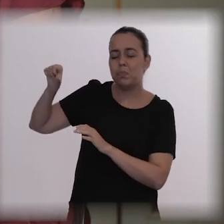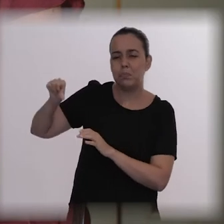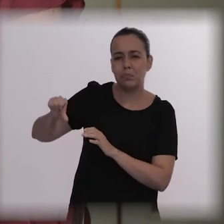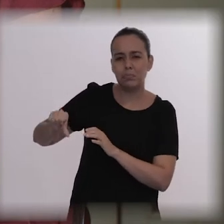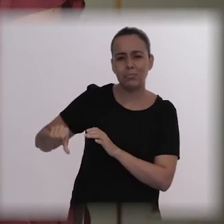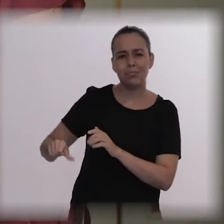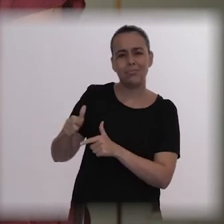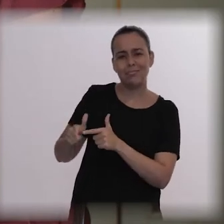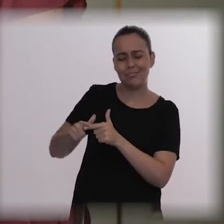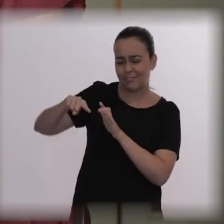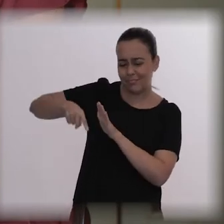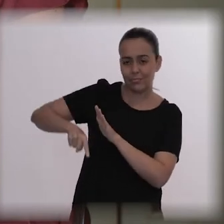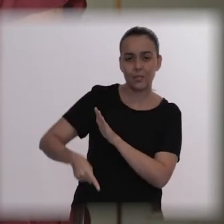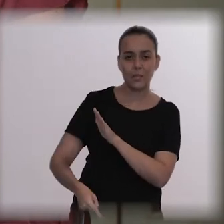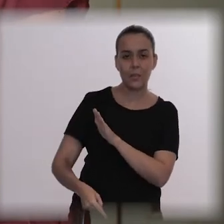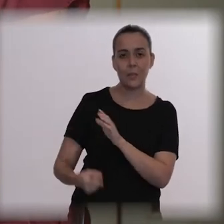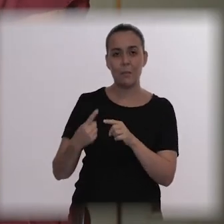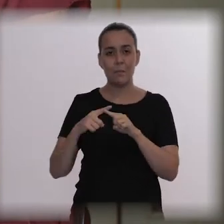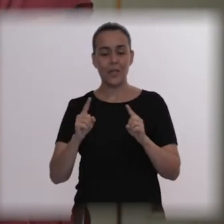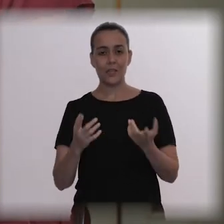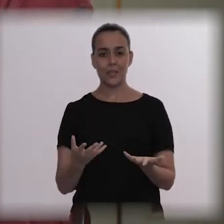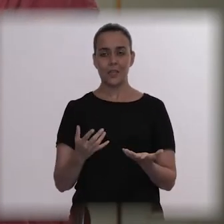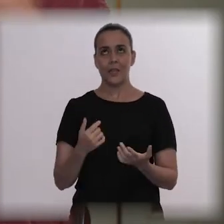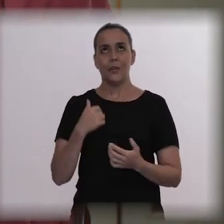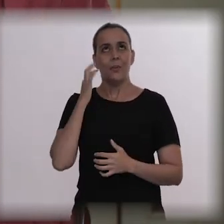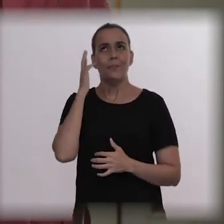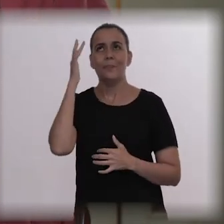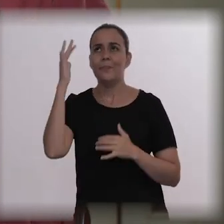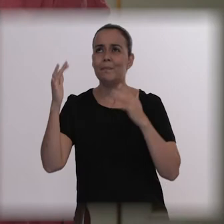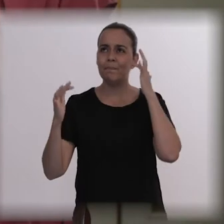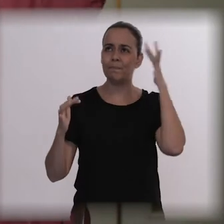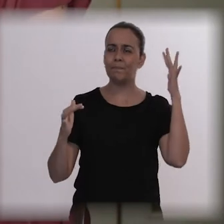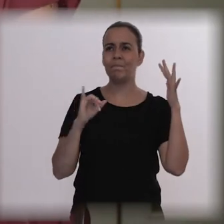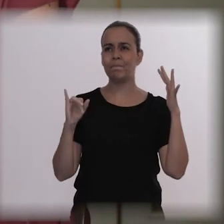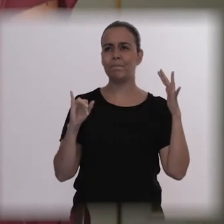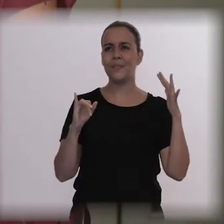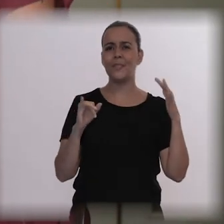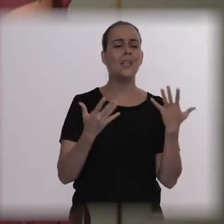because I'm afraid that if they had come and he had thrown himself, I would think he did because of that.